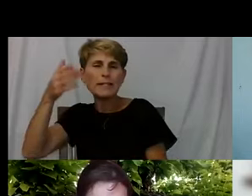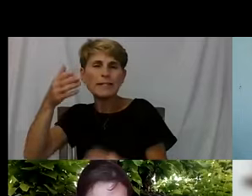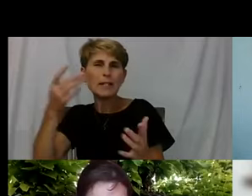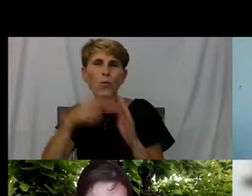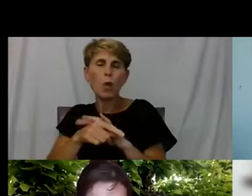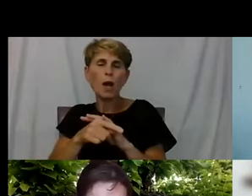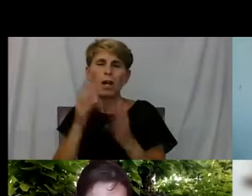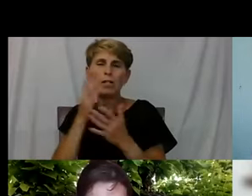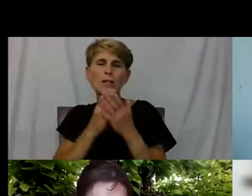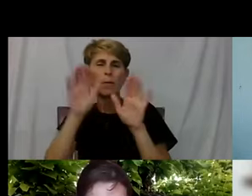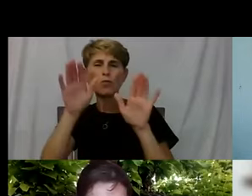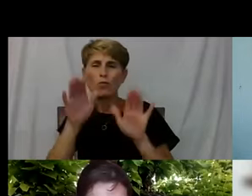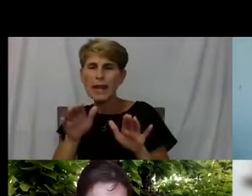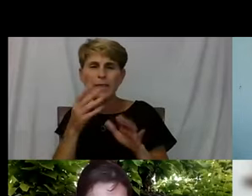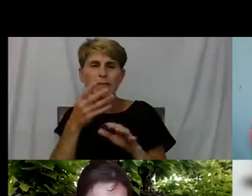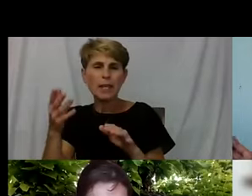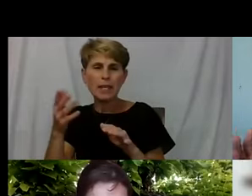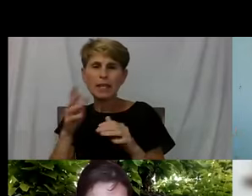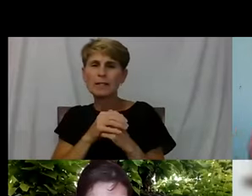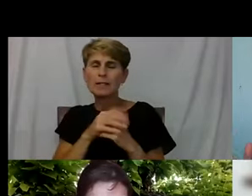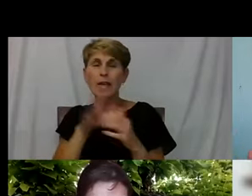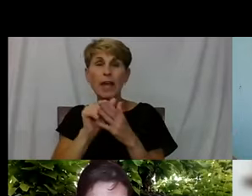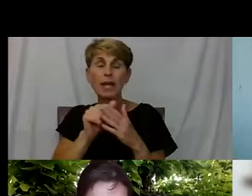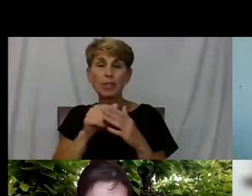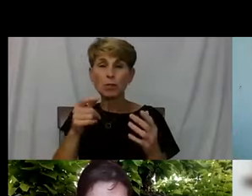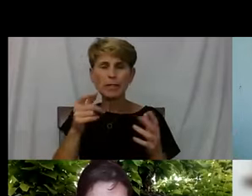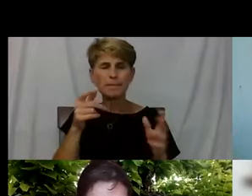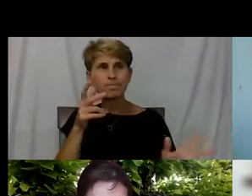that you can take and put into practice today?